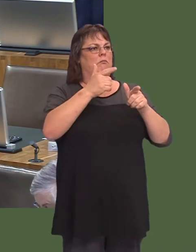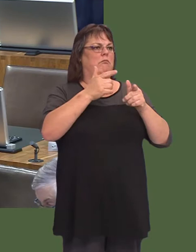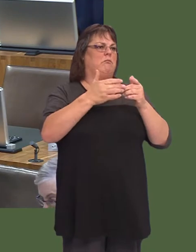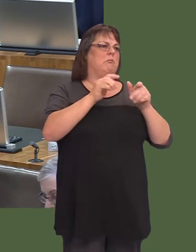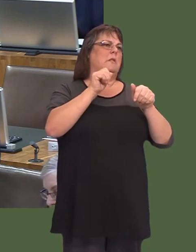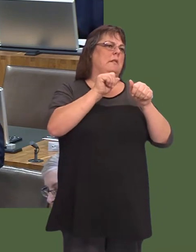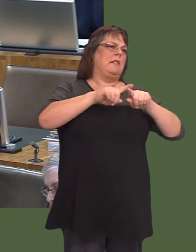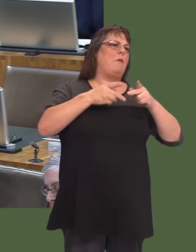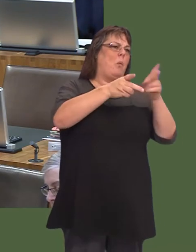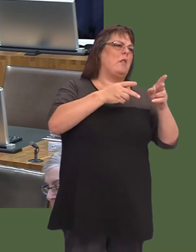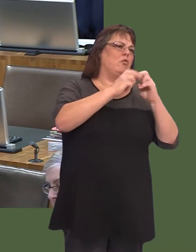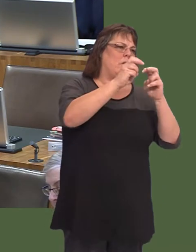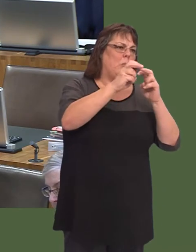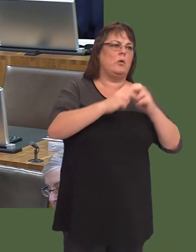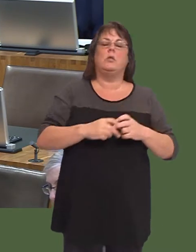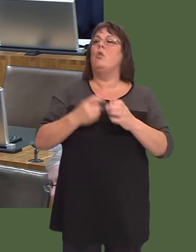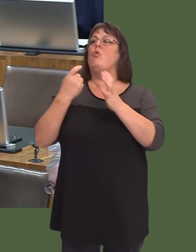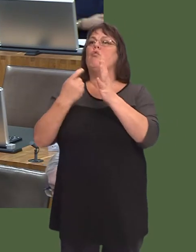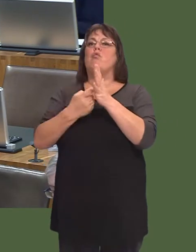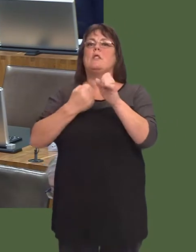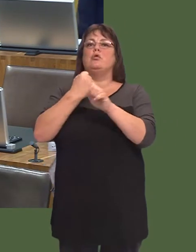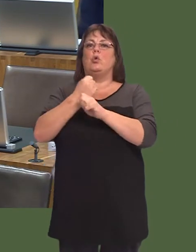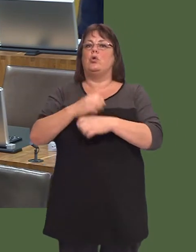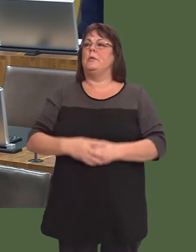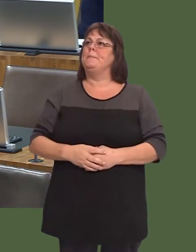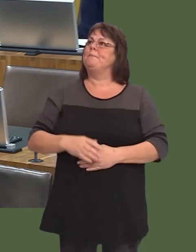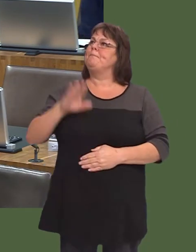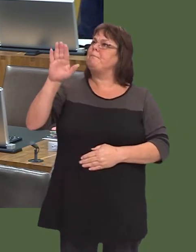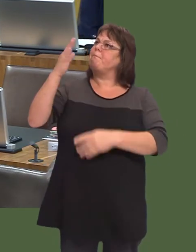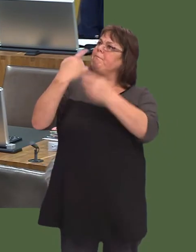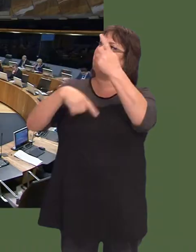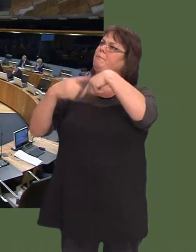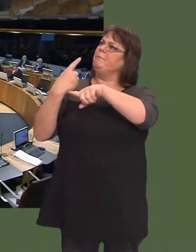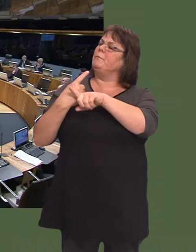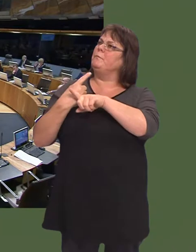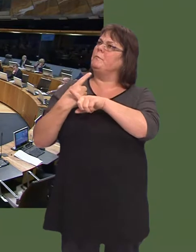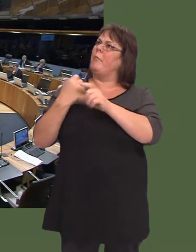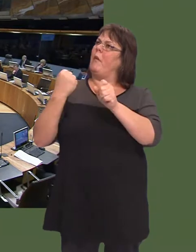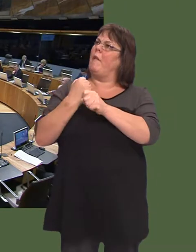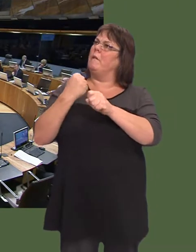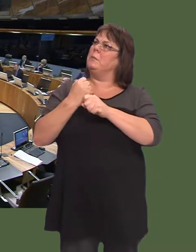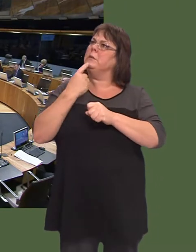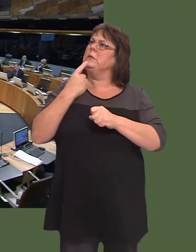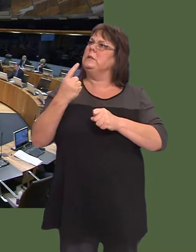Russell George: First Minister, a year ago, the Welsh Governmentís position was that